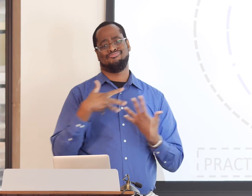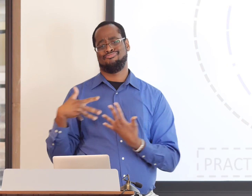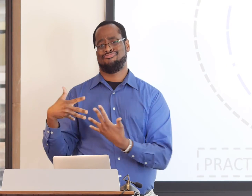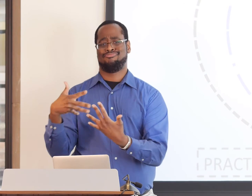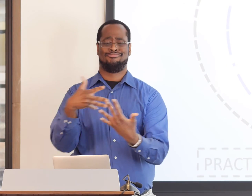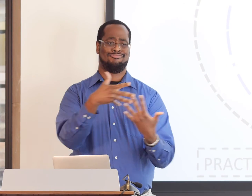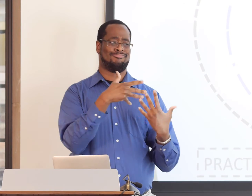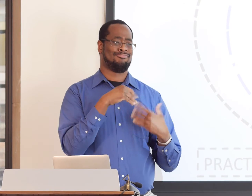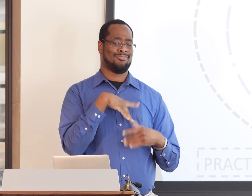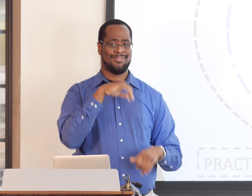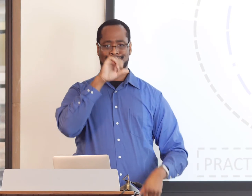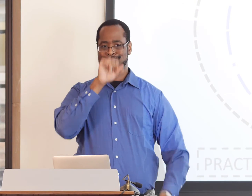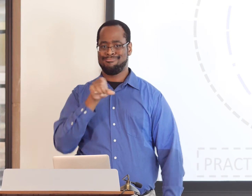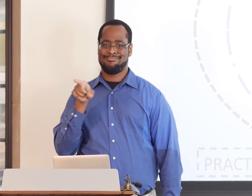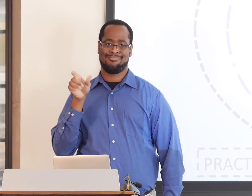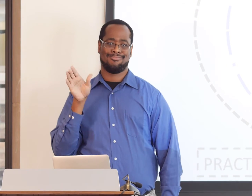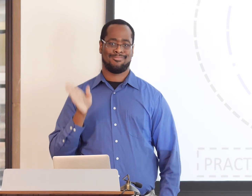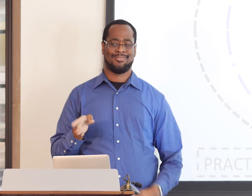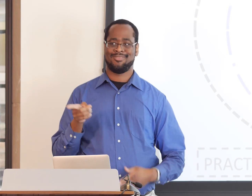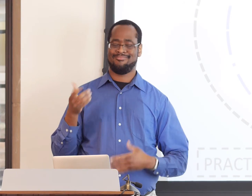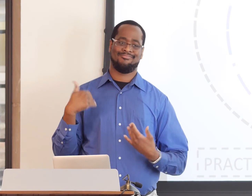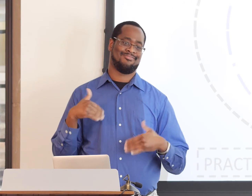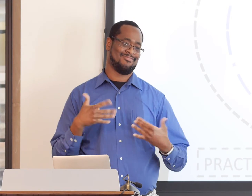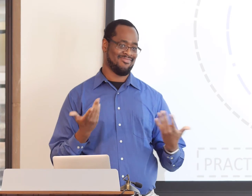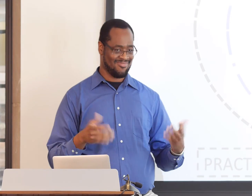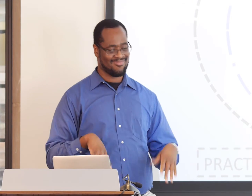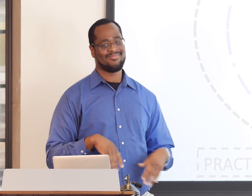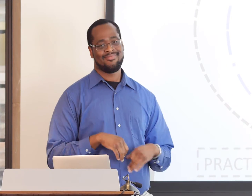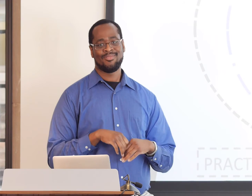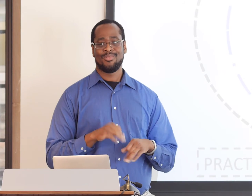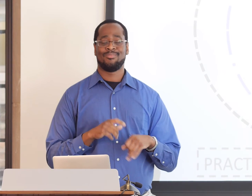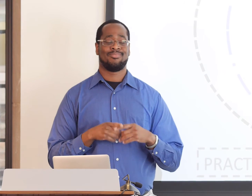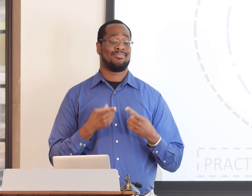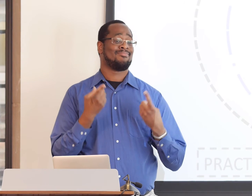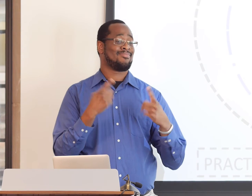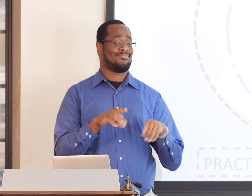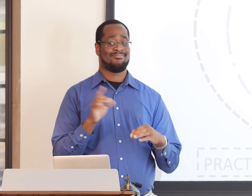She's very social. People love her. She's very well liked.